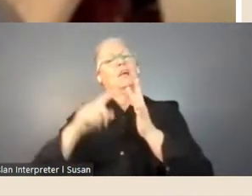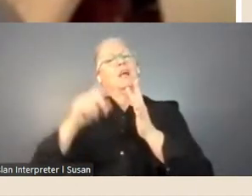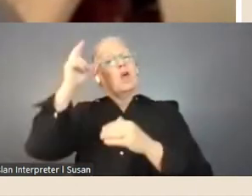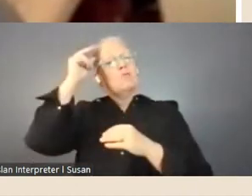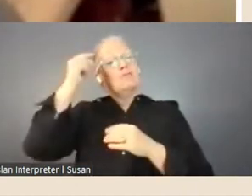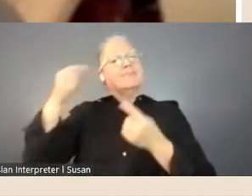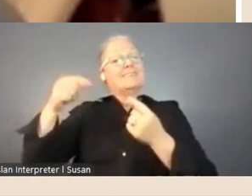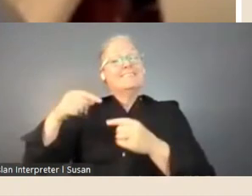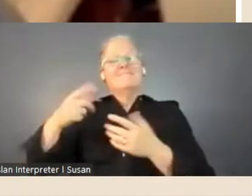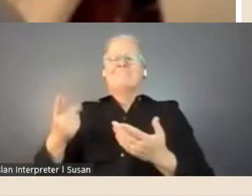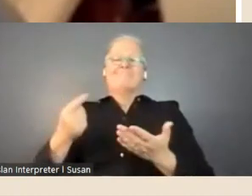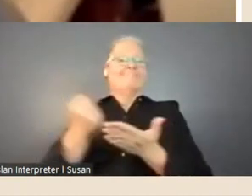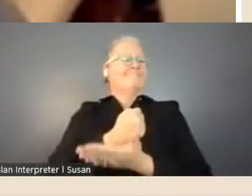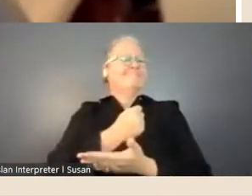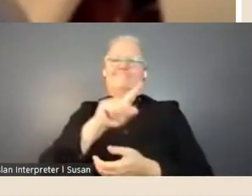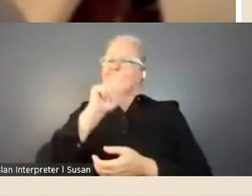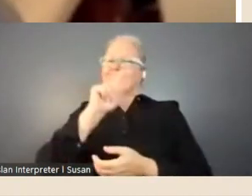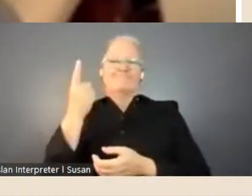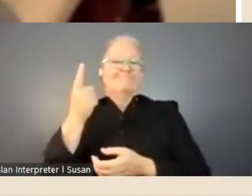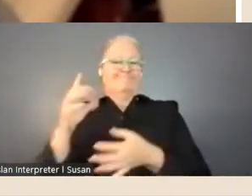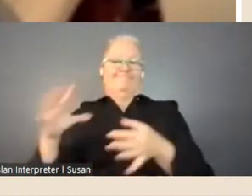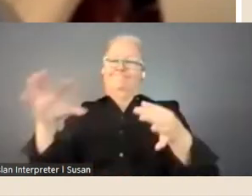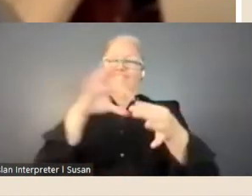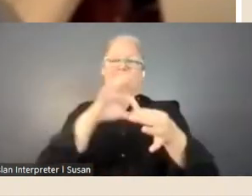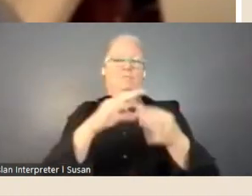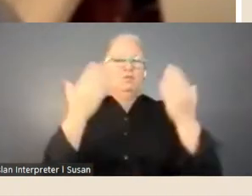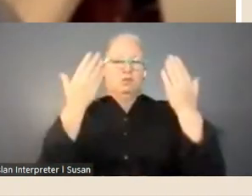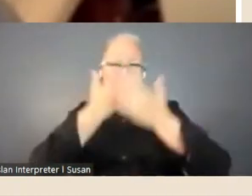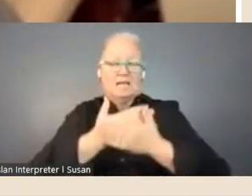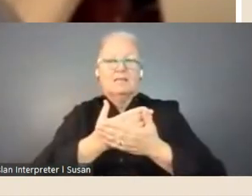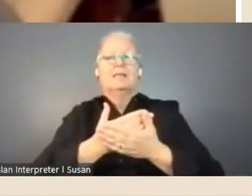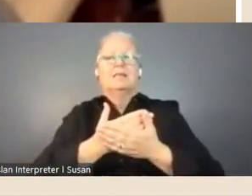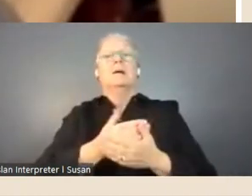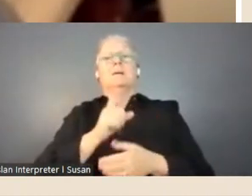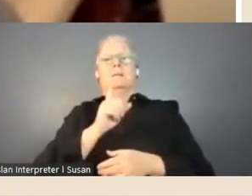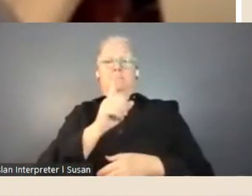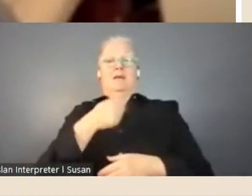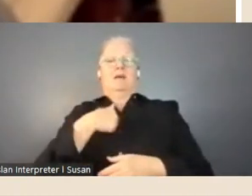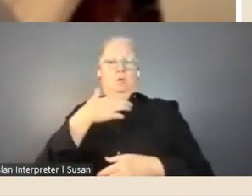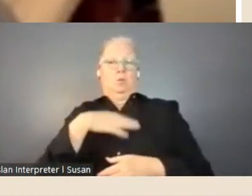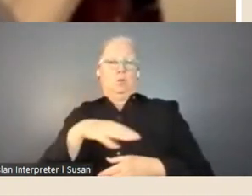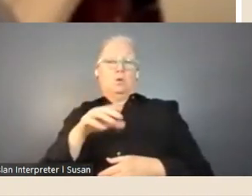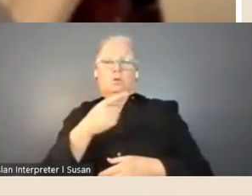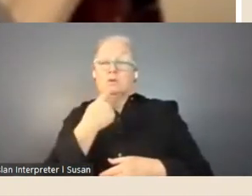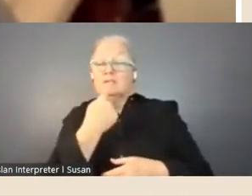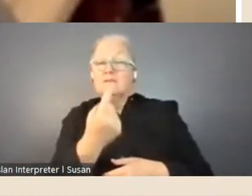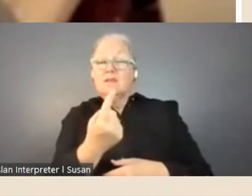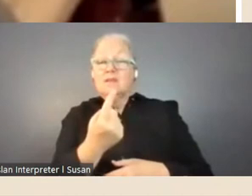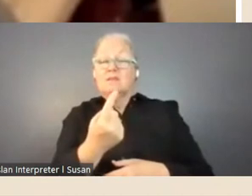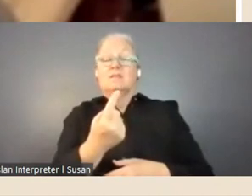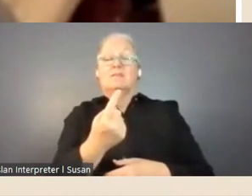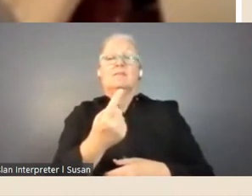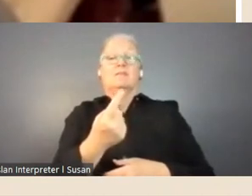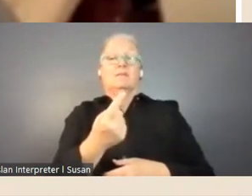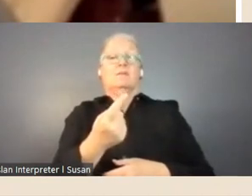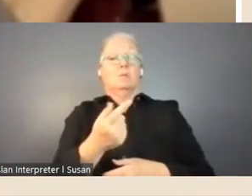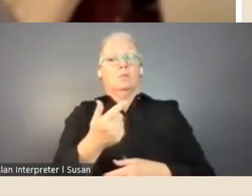to join us this evening, but I do just want to reiterate that we're offering two research-based